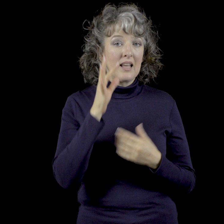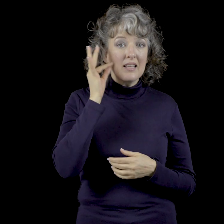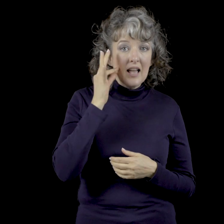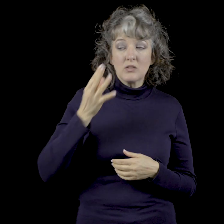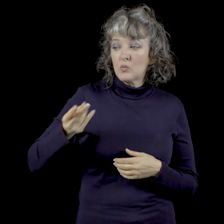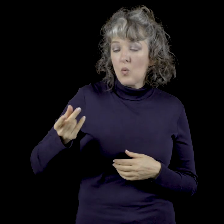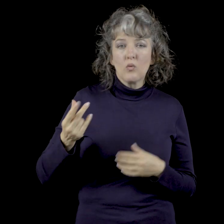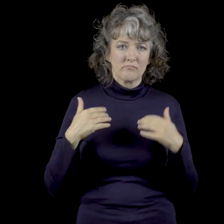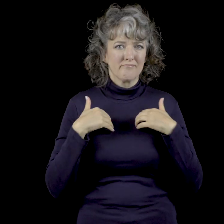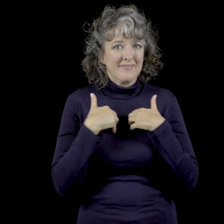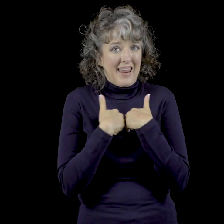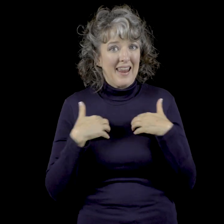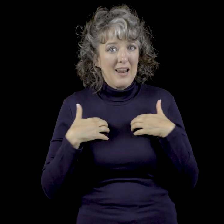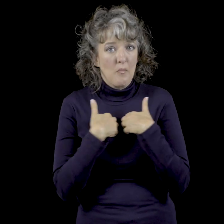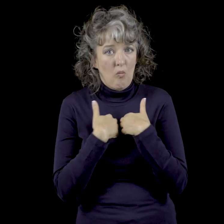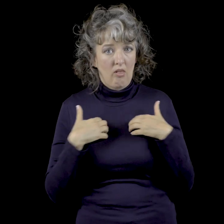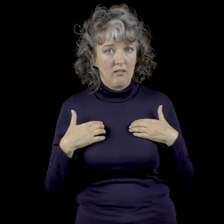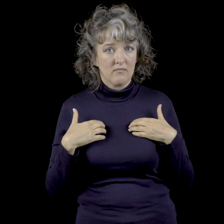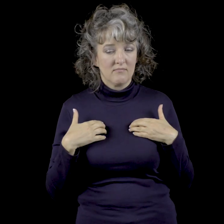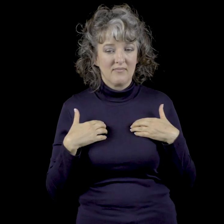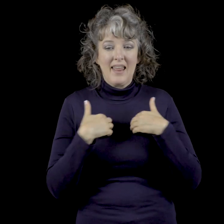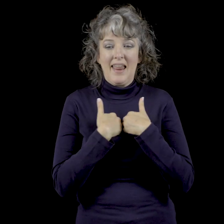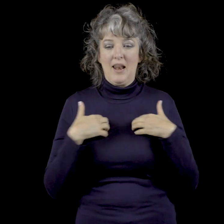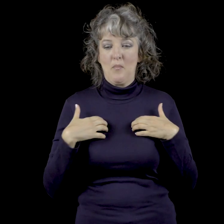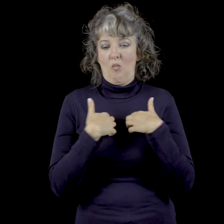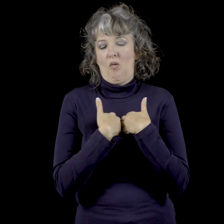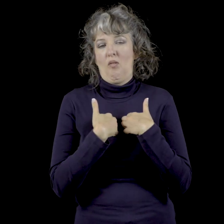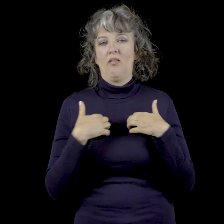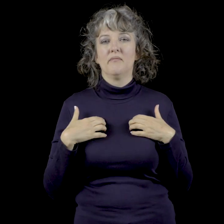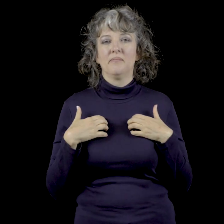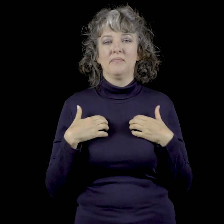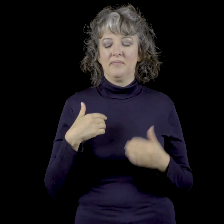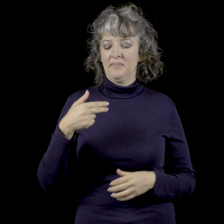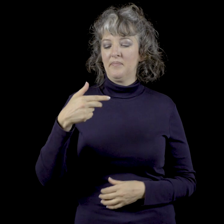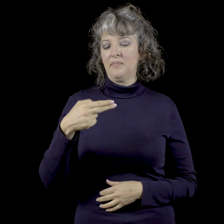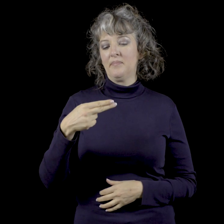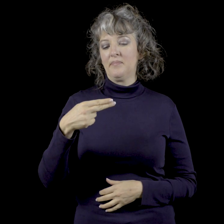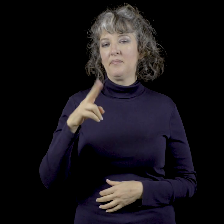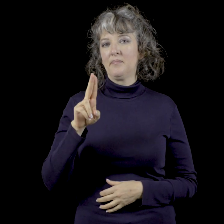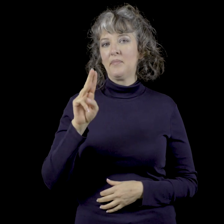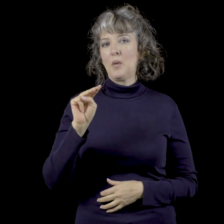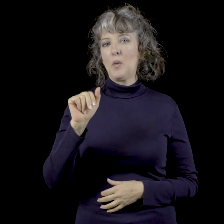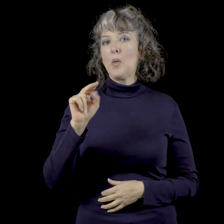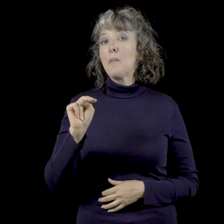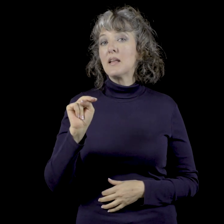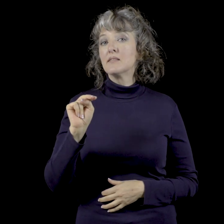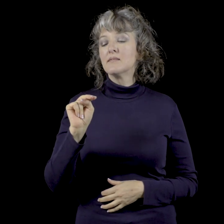Cats and dogs are animals. Beast H-U-M-A-N